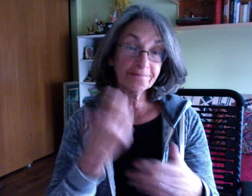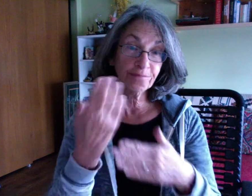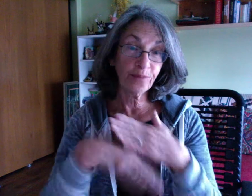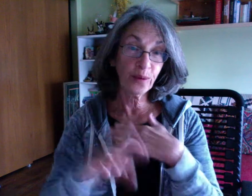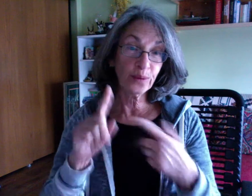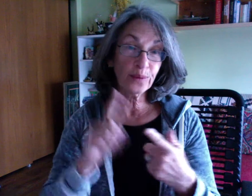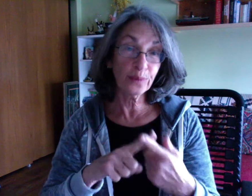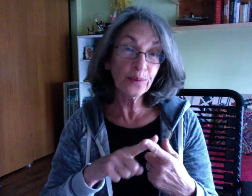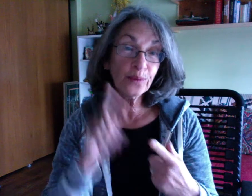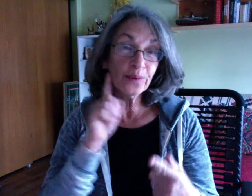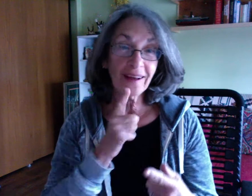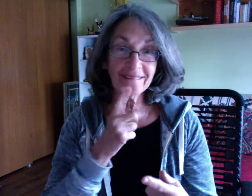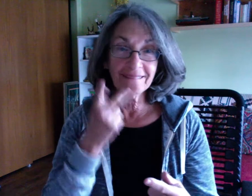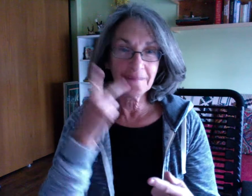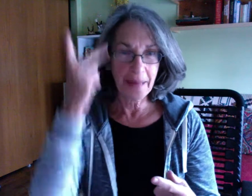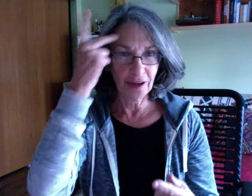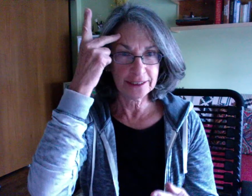I was born to deaf parents